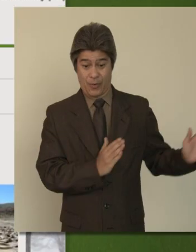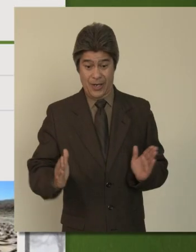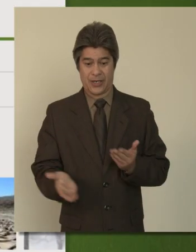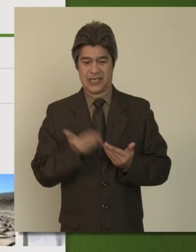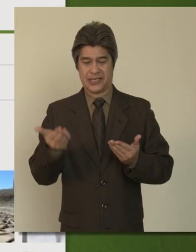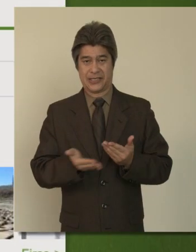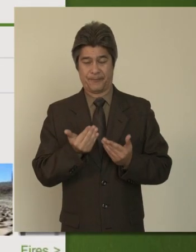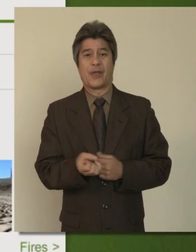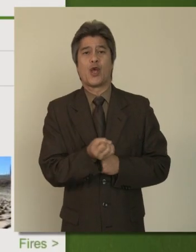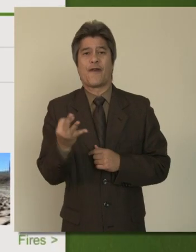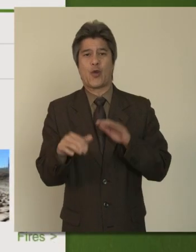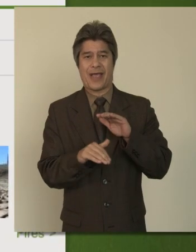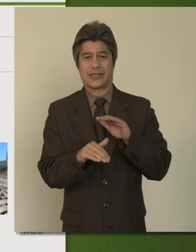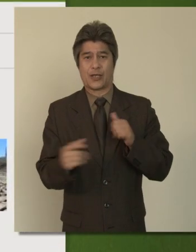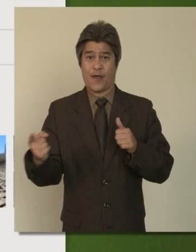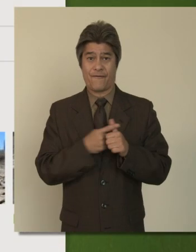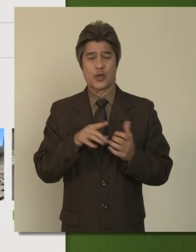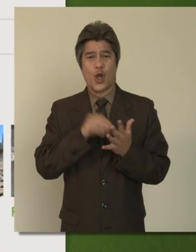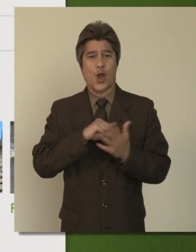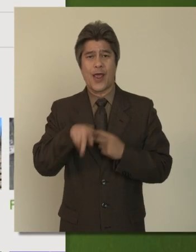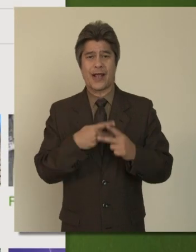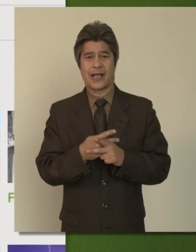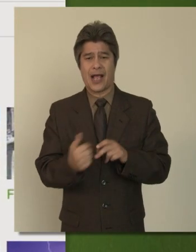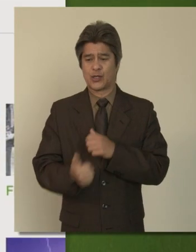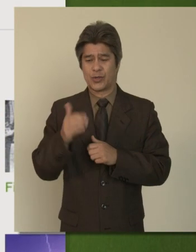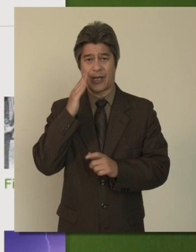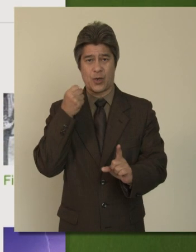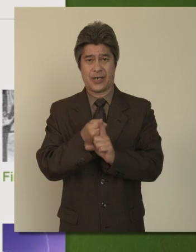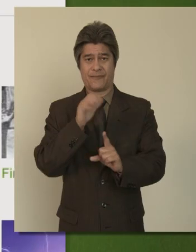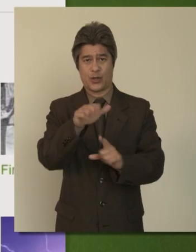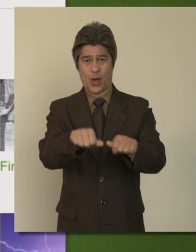There are a few basics: First, learn about the types of risks that could affect your area.